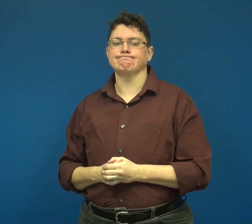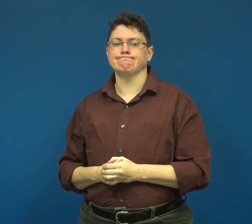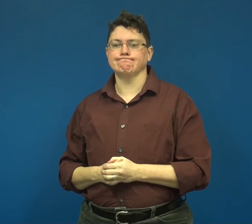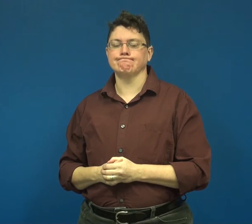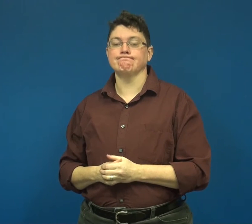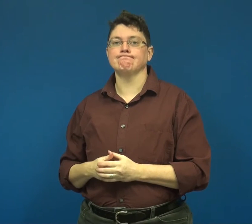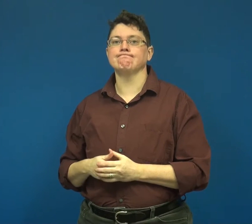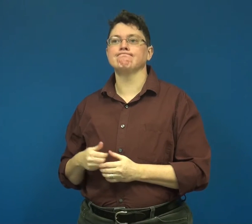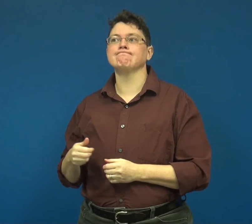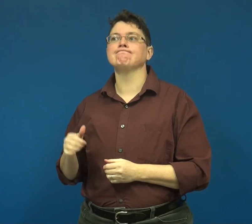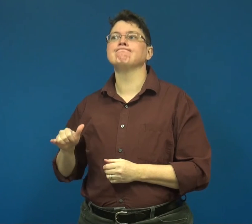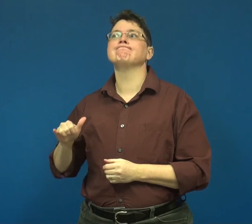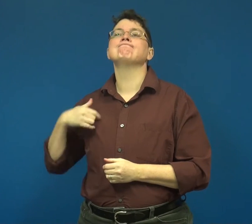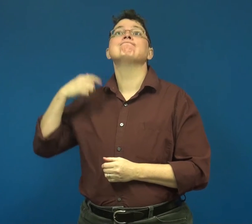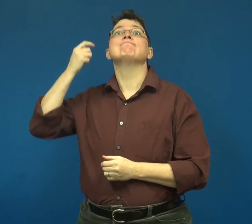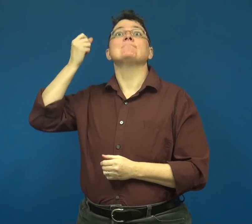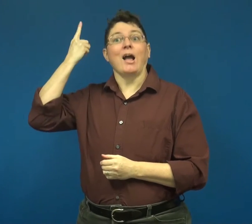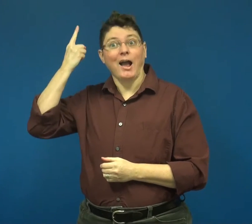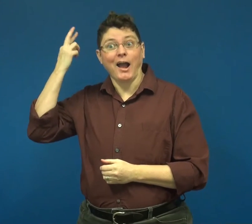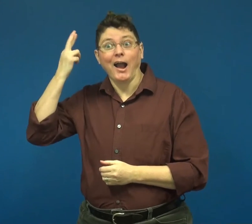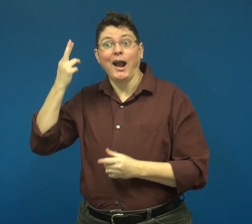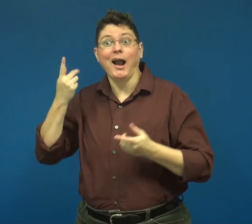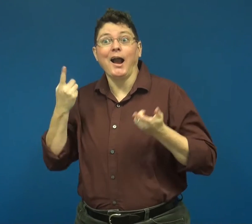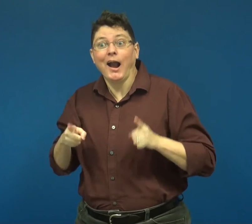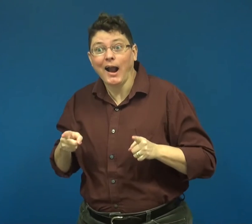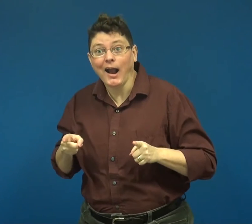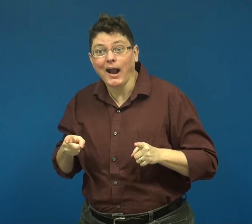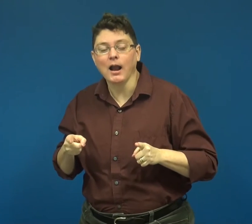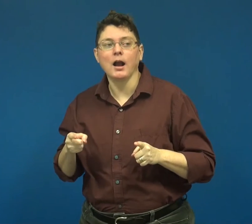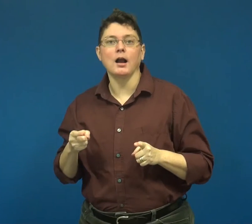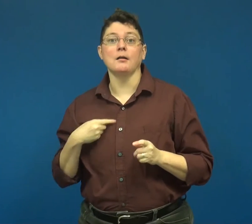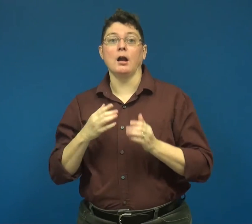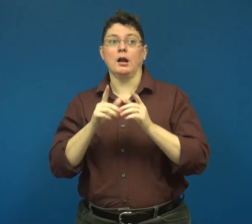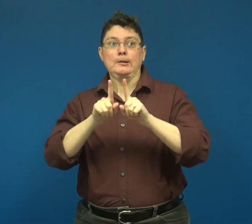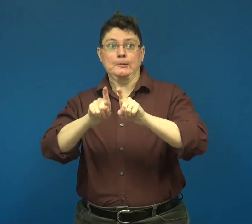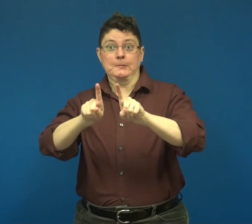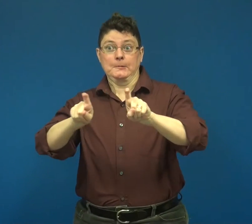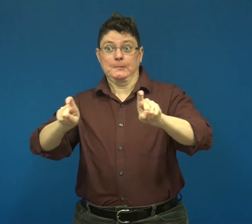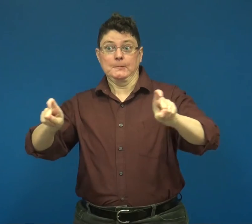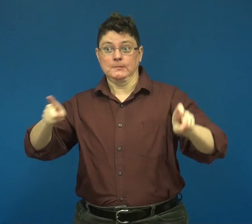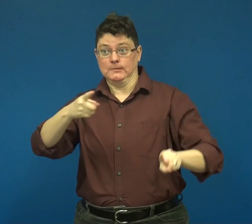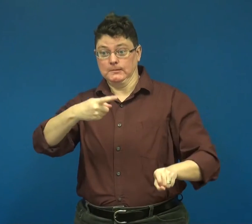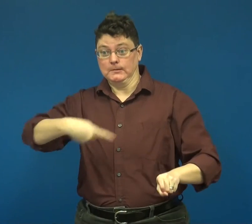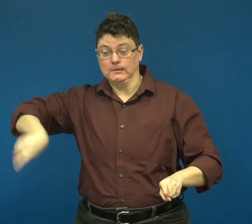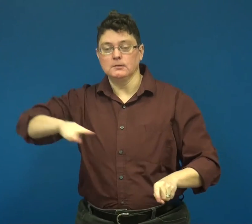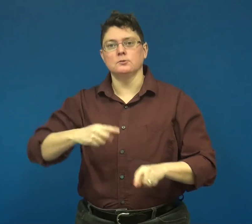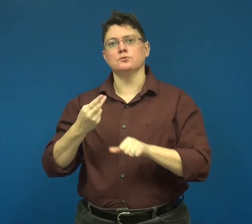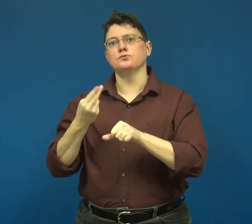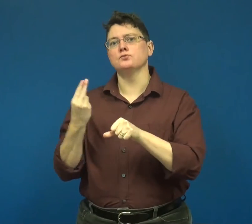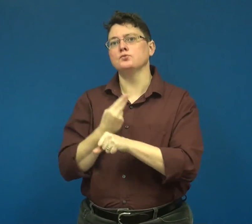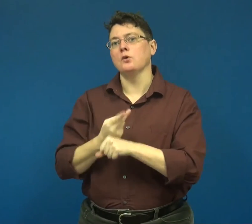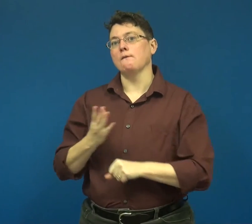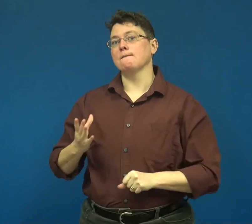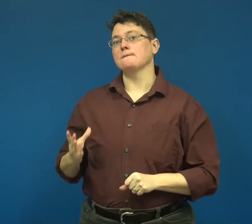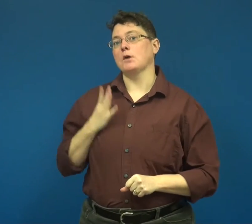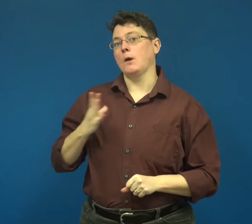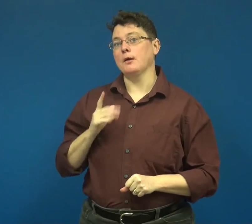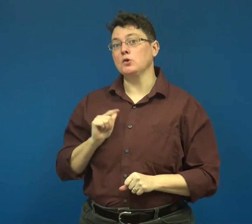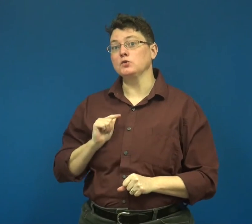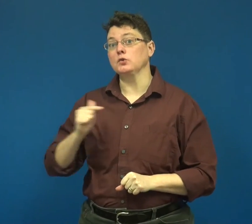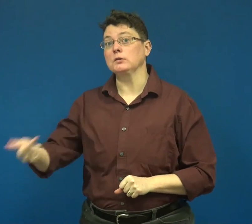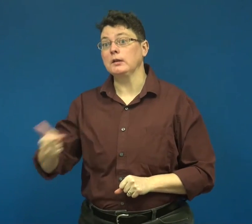I realized that when I asked everyone to employ formal turn-taking rules